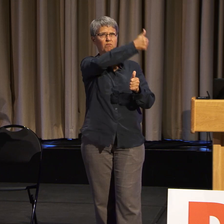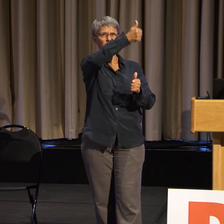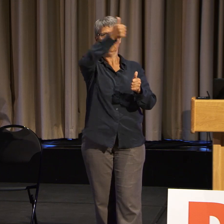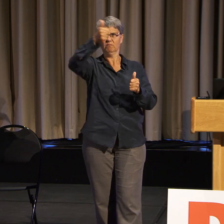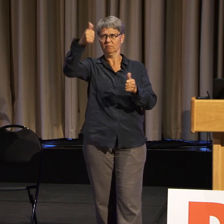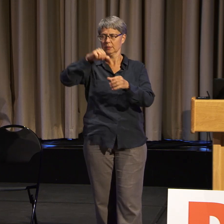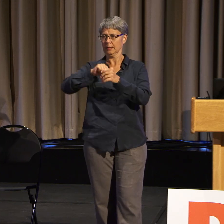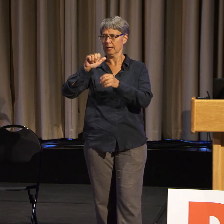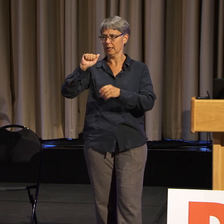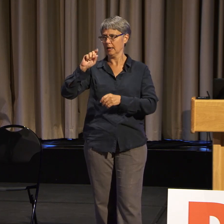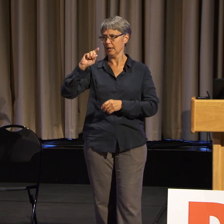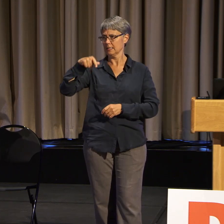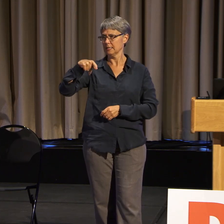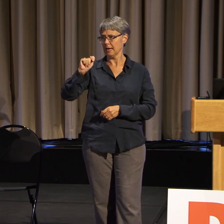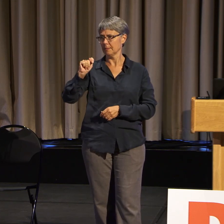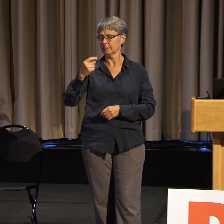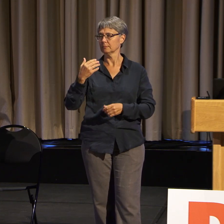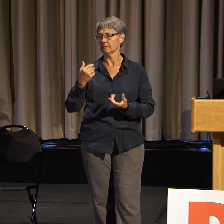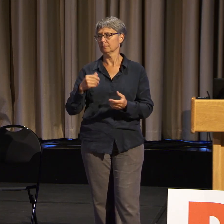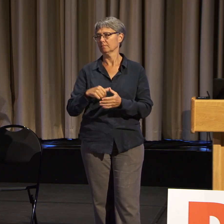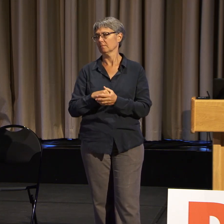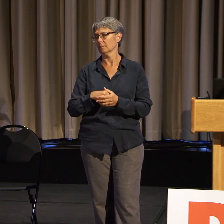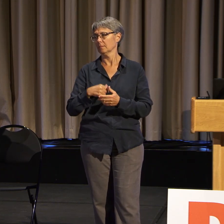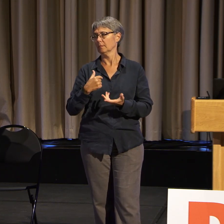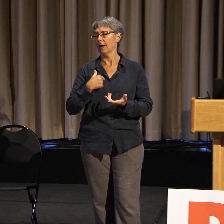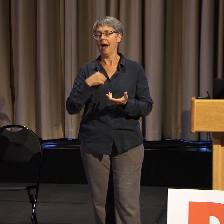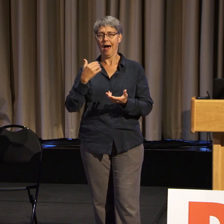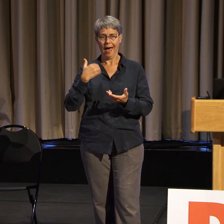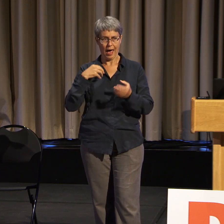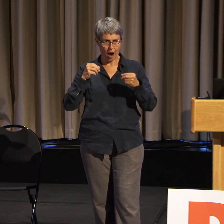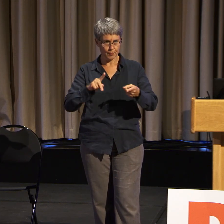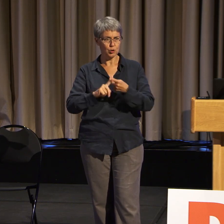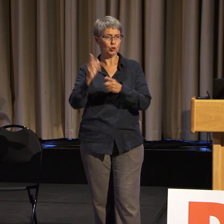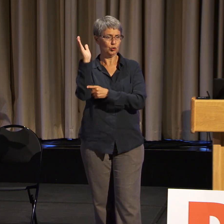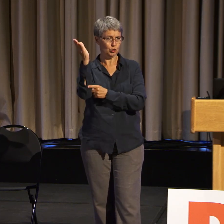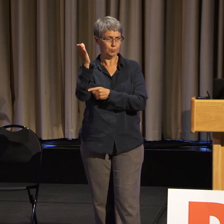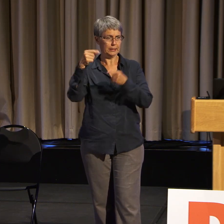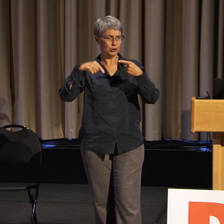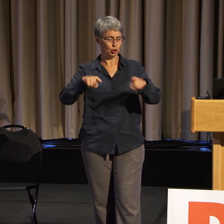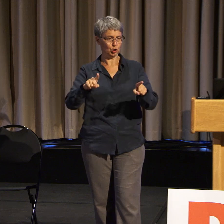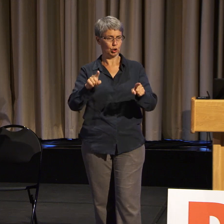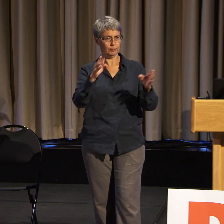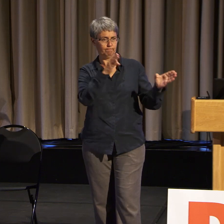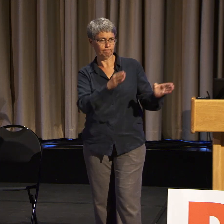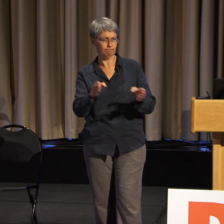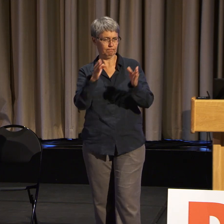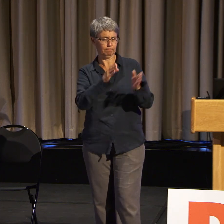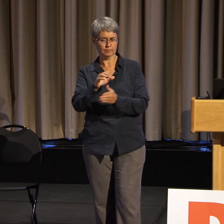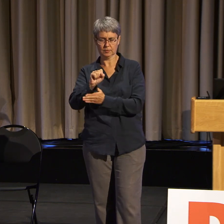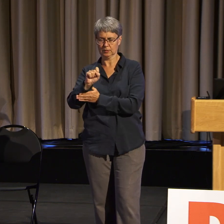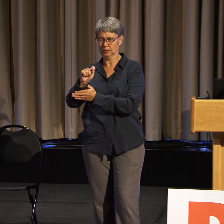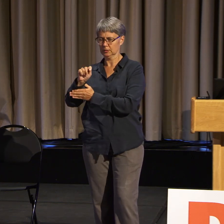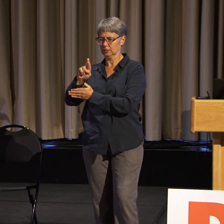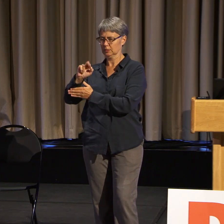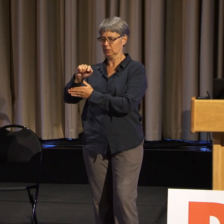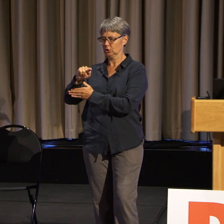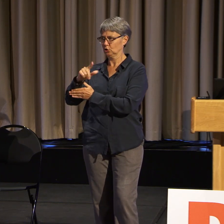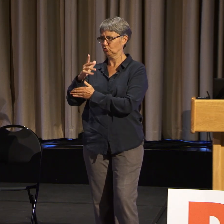at our strategy meeting and said, I am willing to share this and grab a couple of co-chairs,